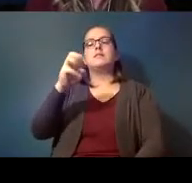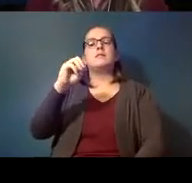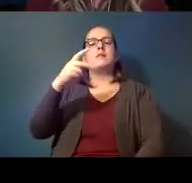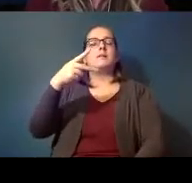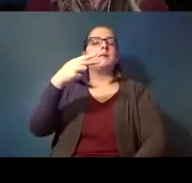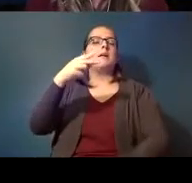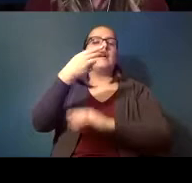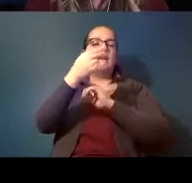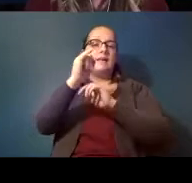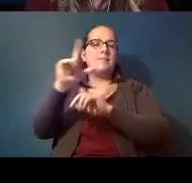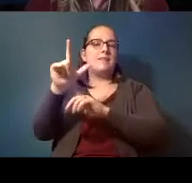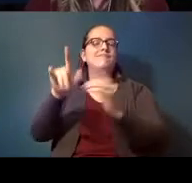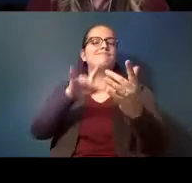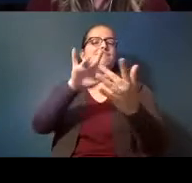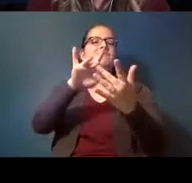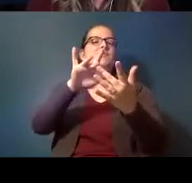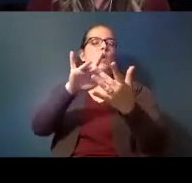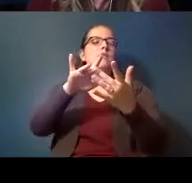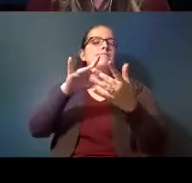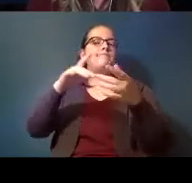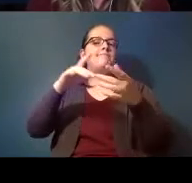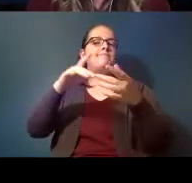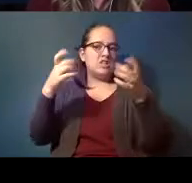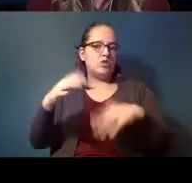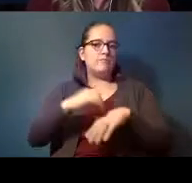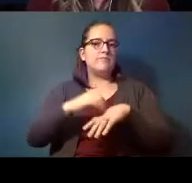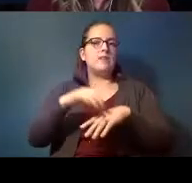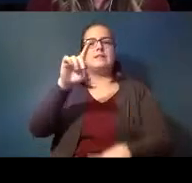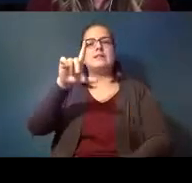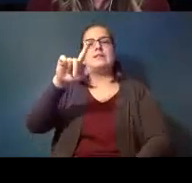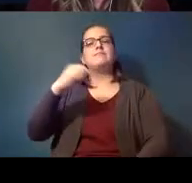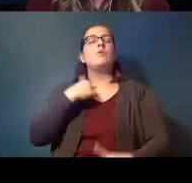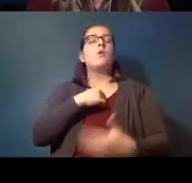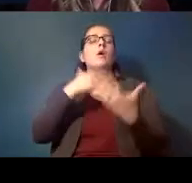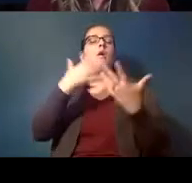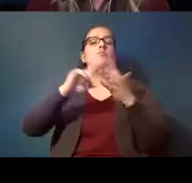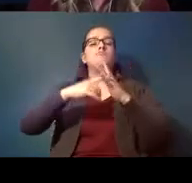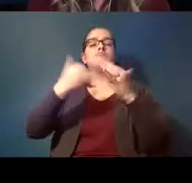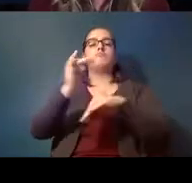we want to begin this evening by respectfully acknowledging that we are visitors to the